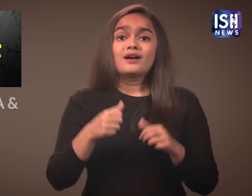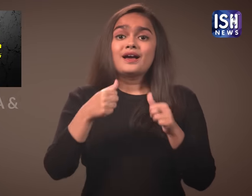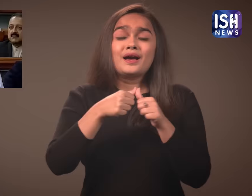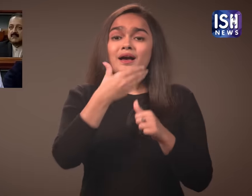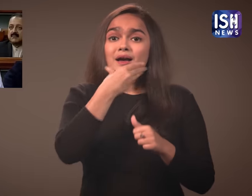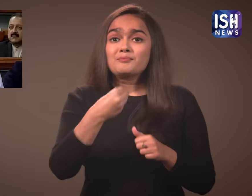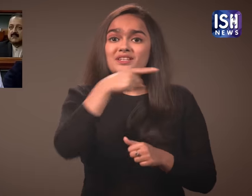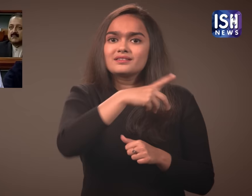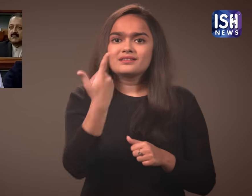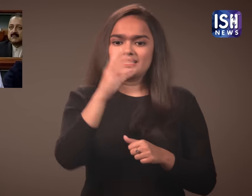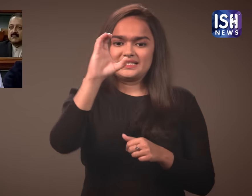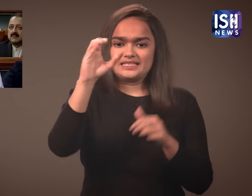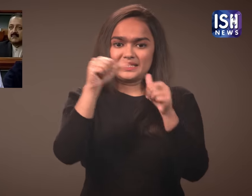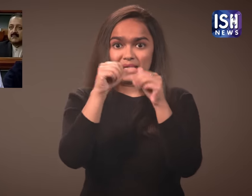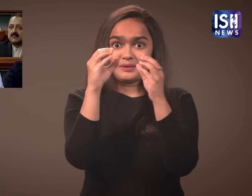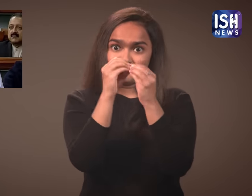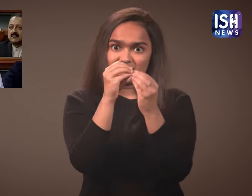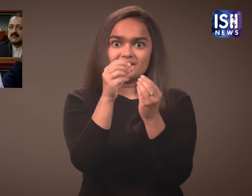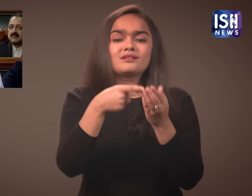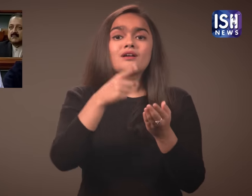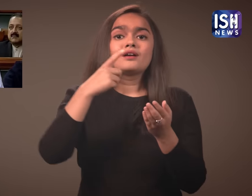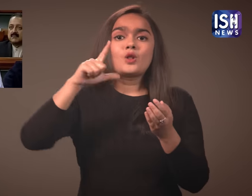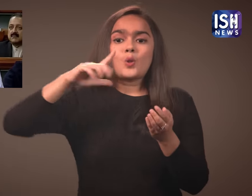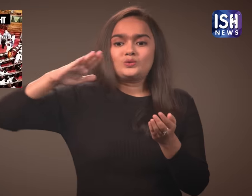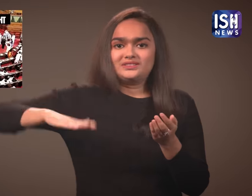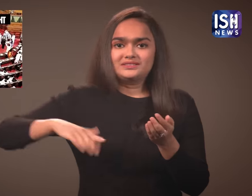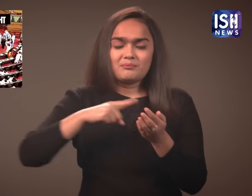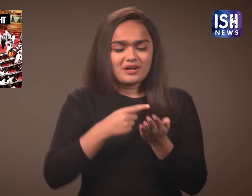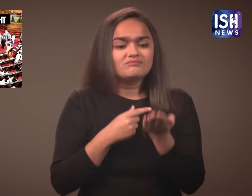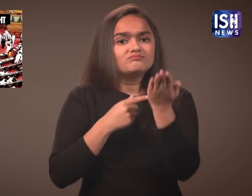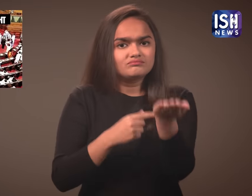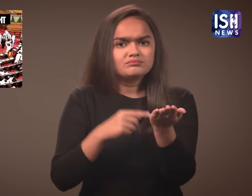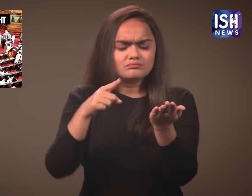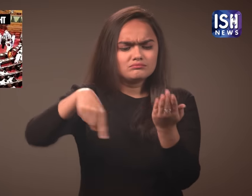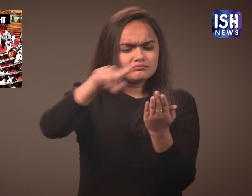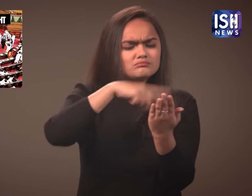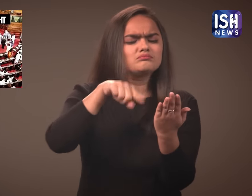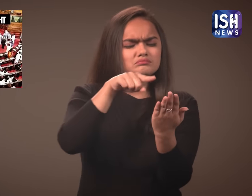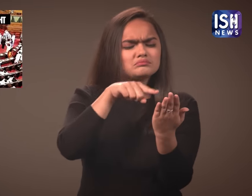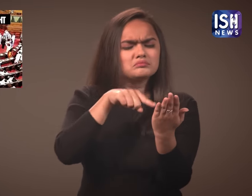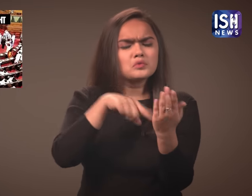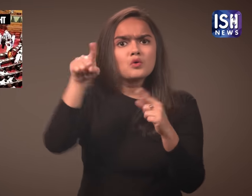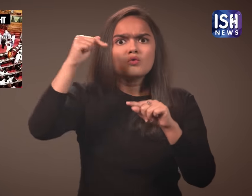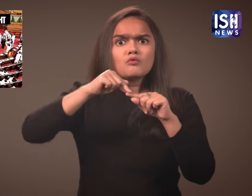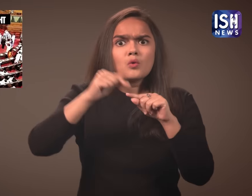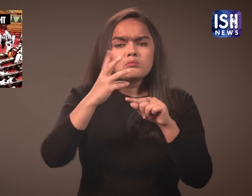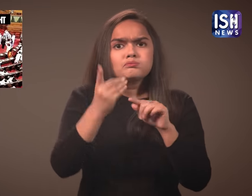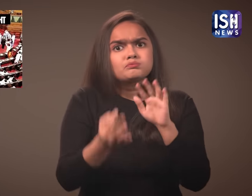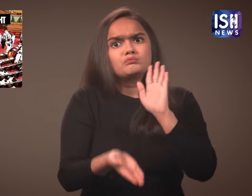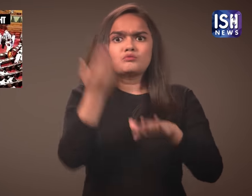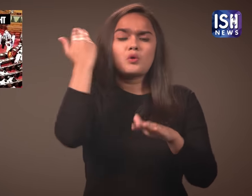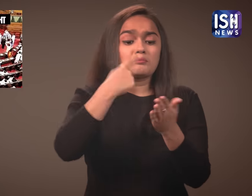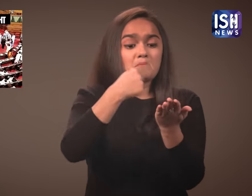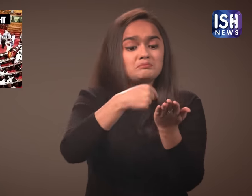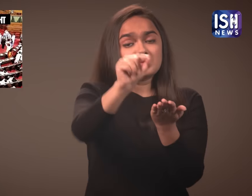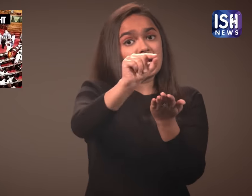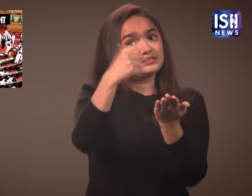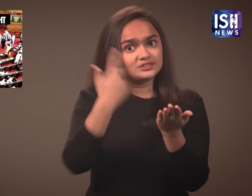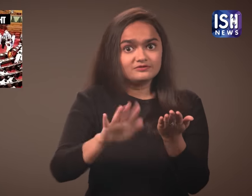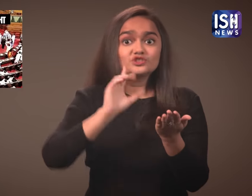Amit Shah presented the Citizenship Amendment Bill (CAB) in the Lok Sabha were it was passed by majority votes.